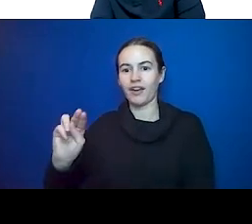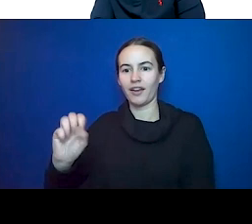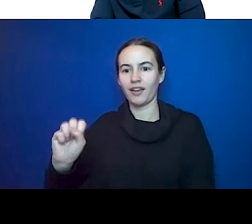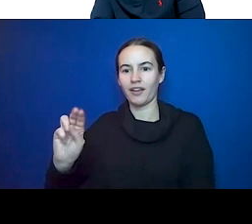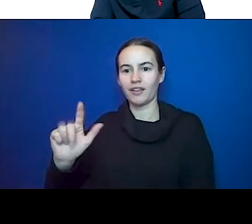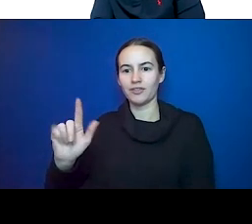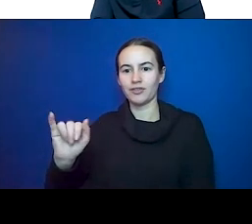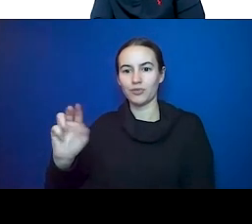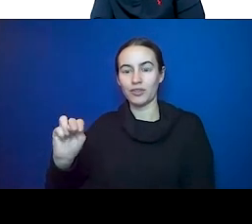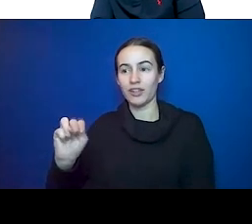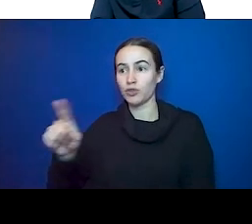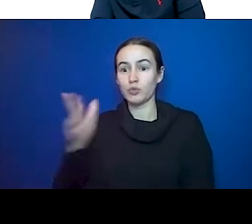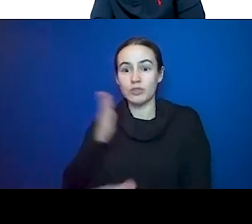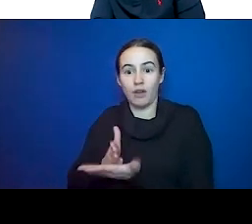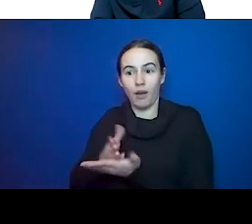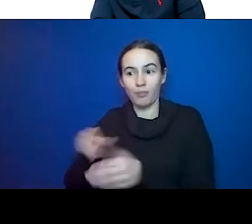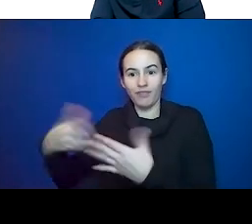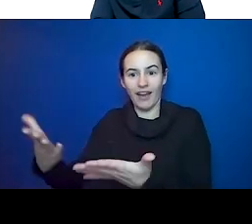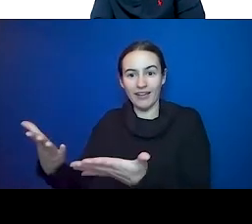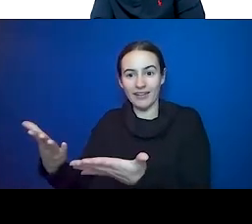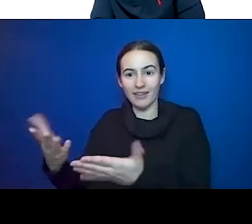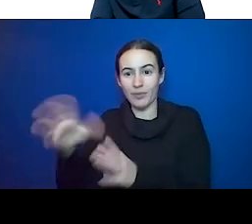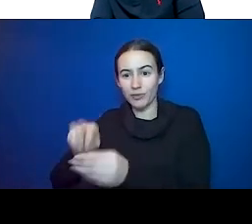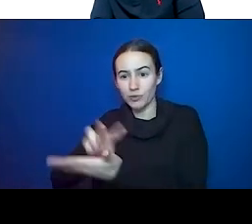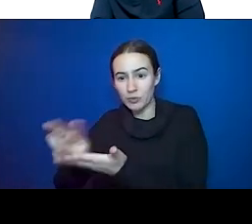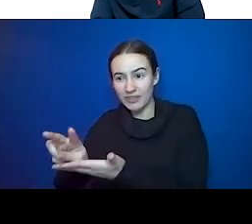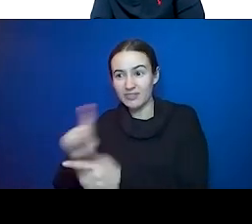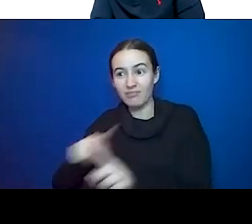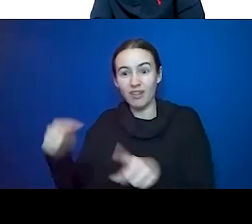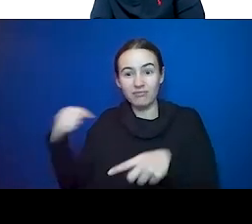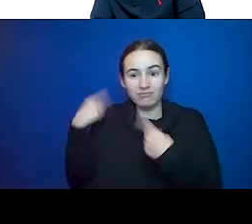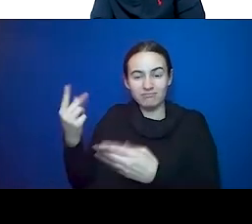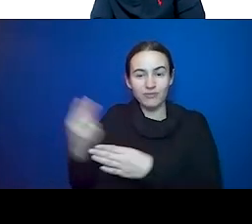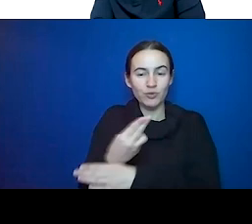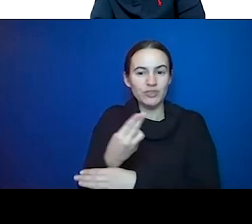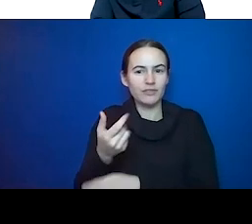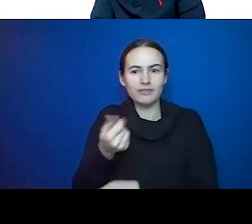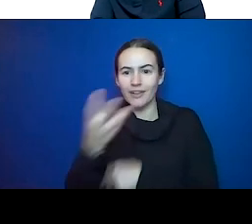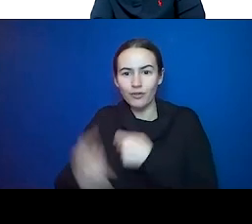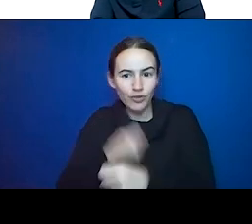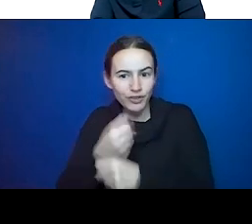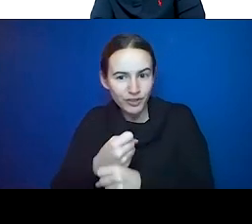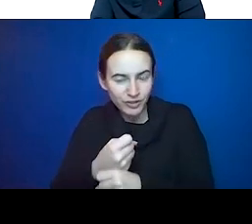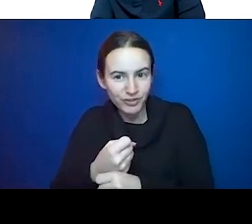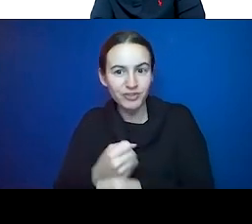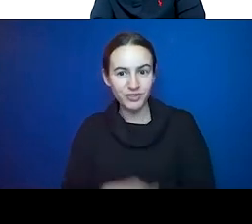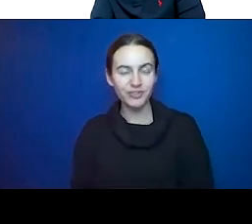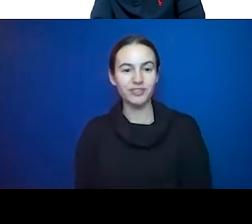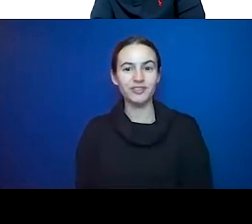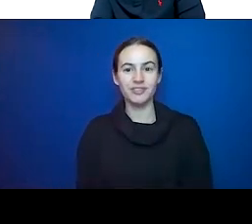it for several years. When they are coming off all diabetic medication at the end of the